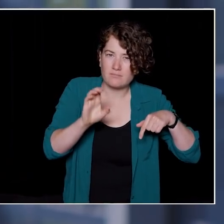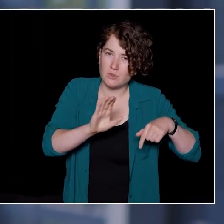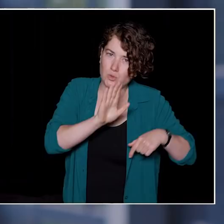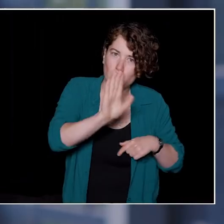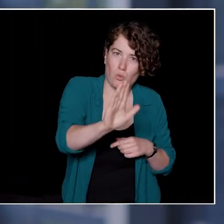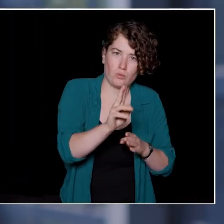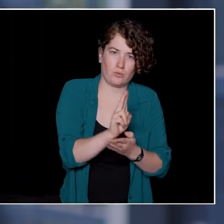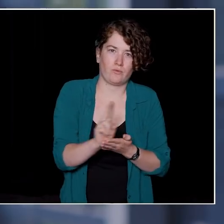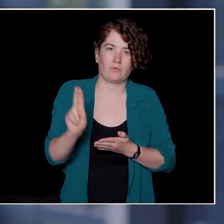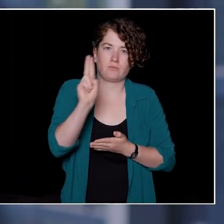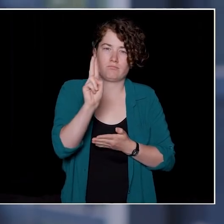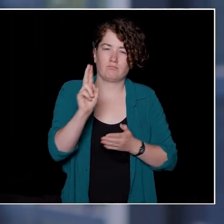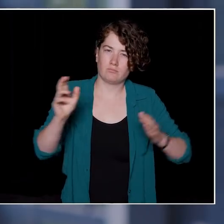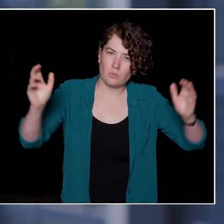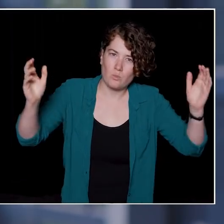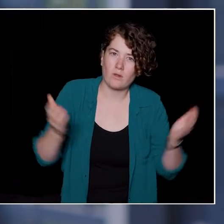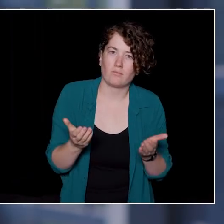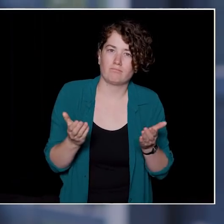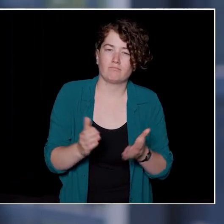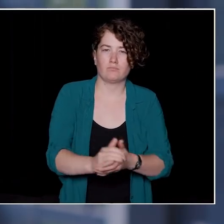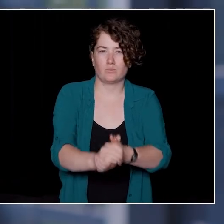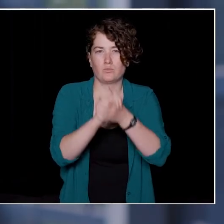welcome to it. Congratulations again.